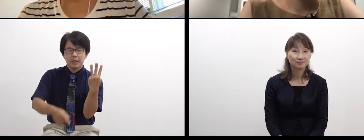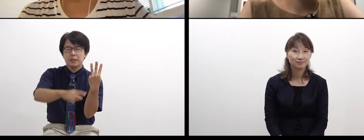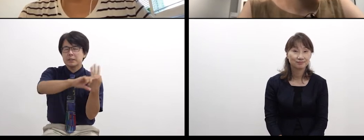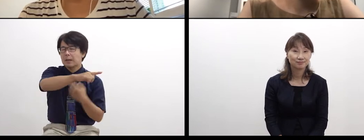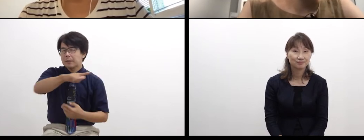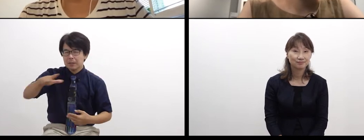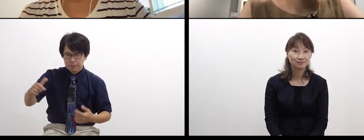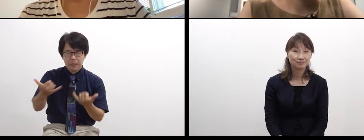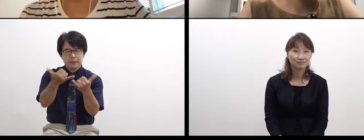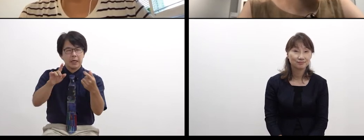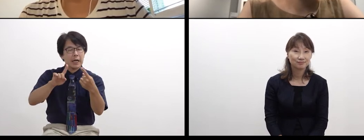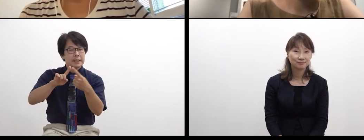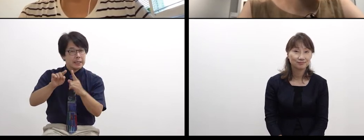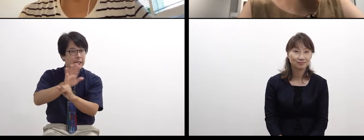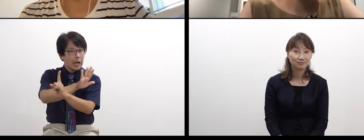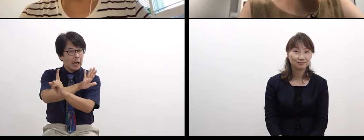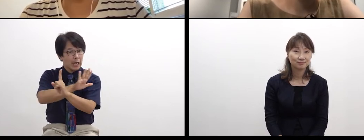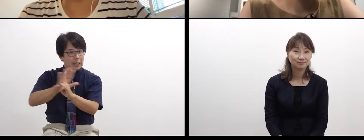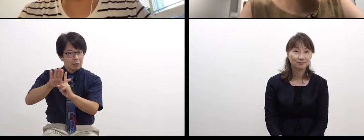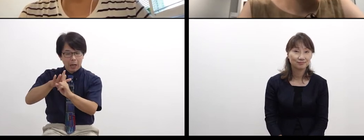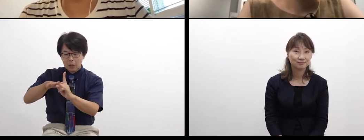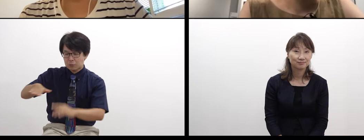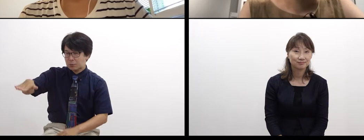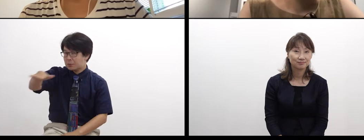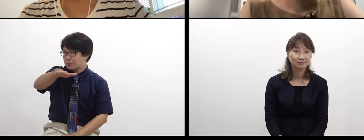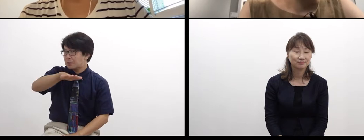with people with various social backgrounds